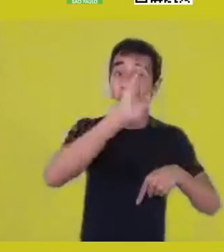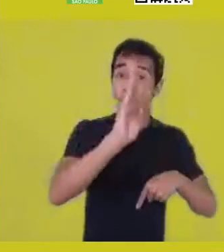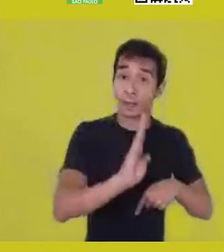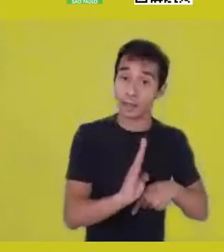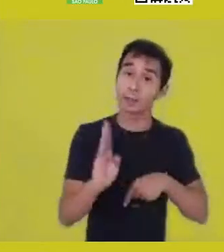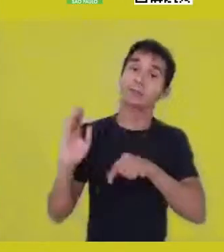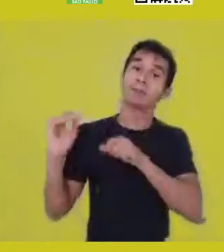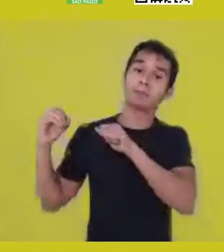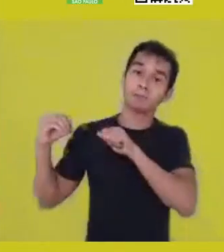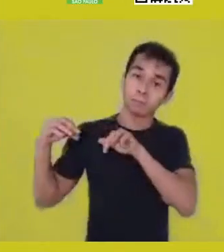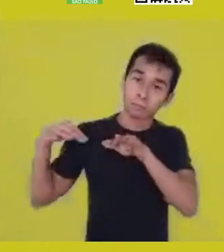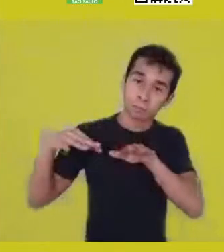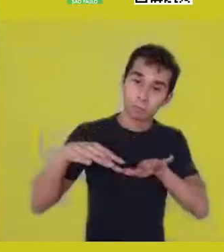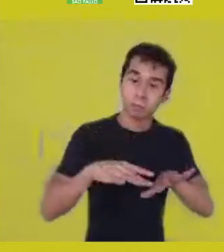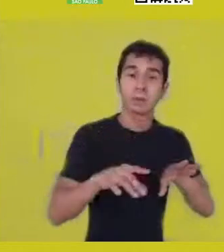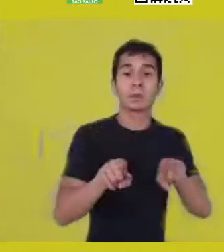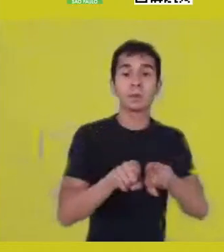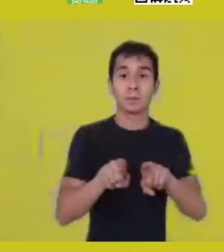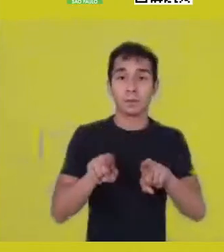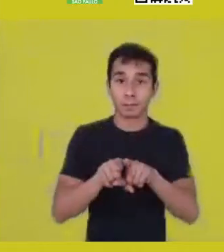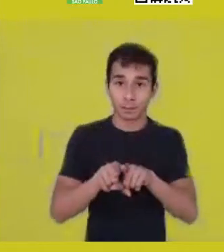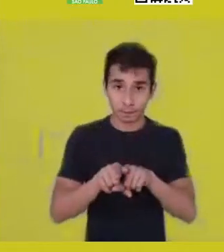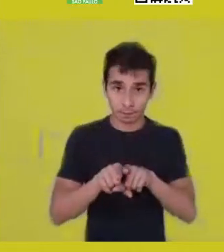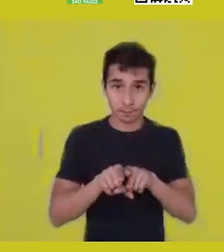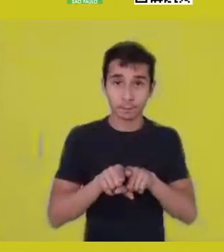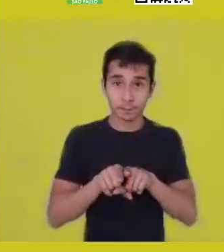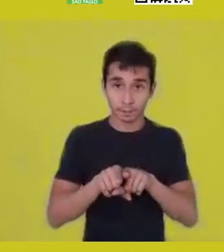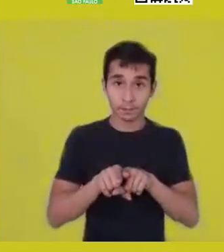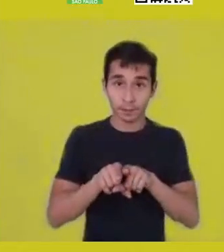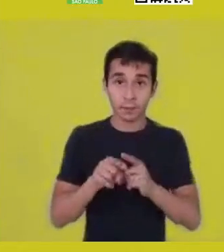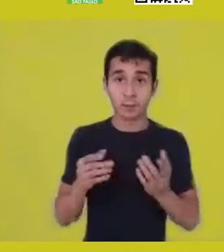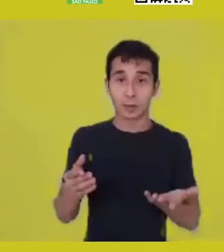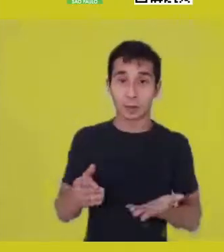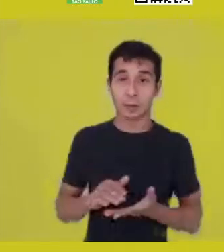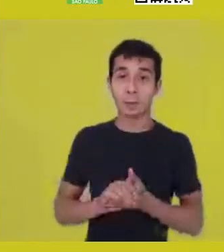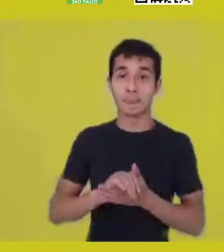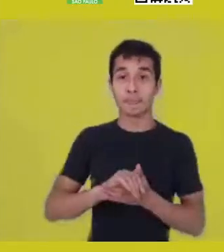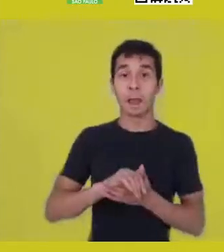being Kemet the civilizatory matrix of the African continent